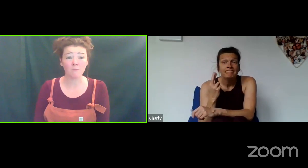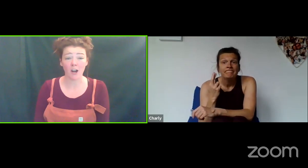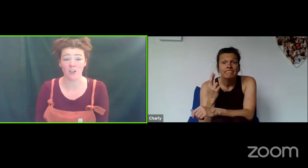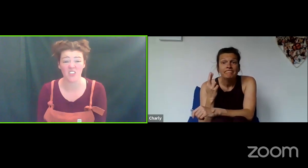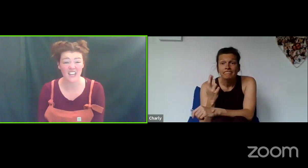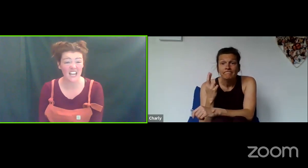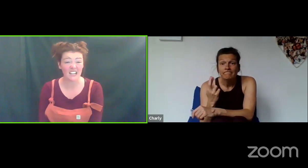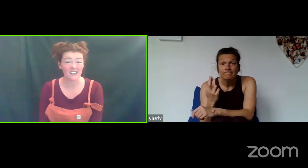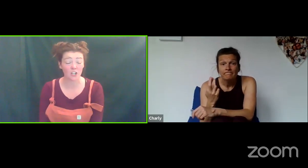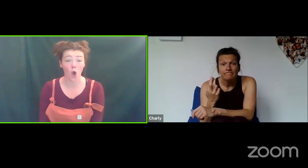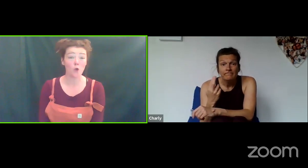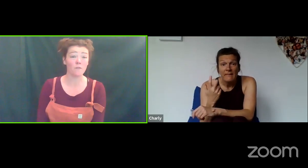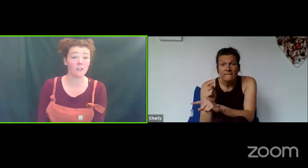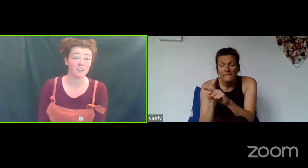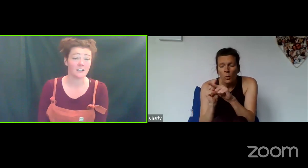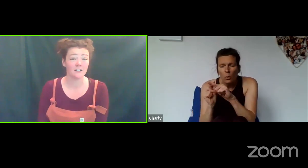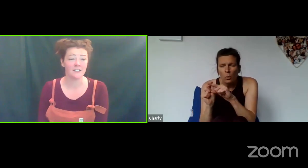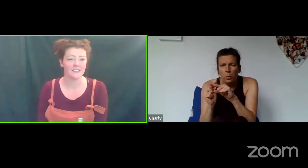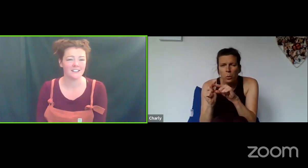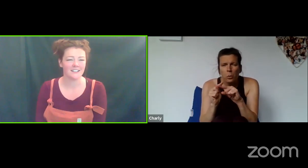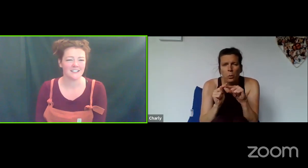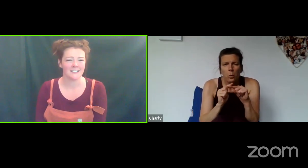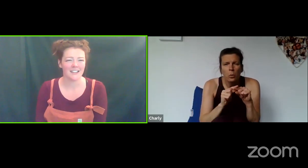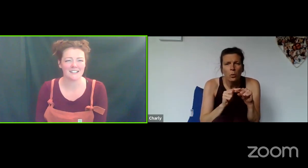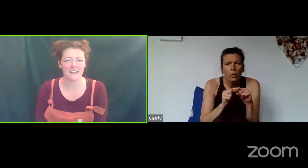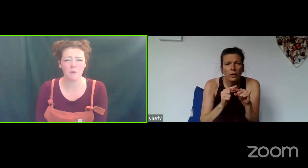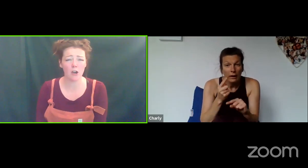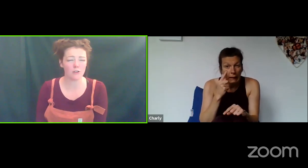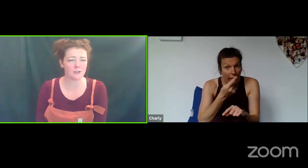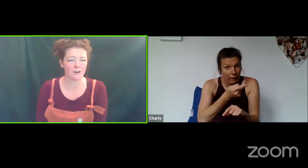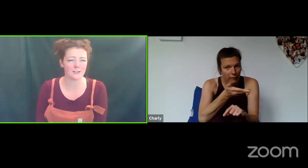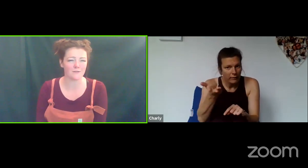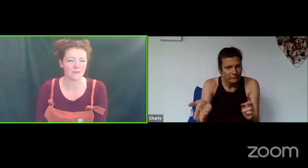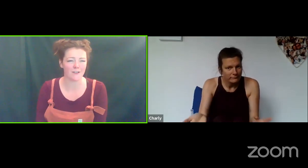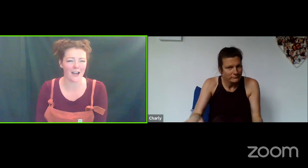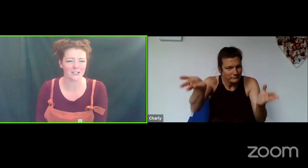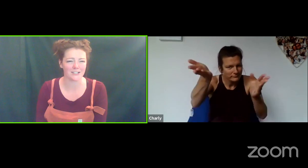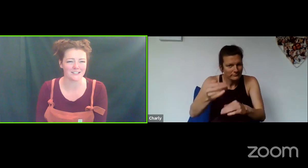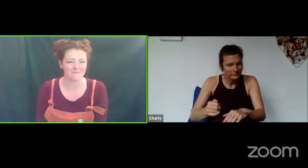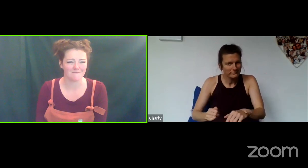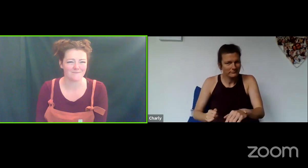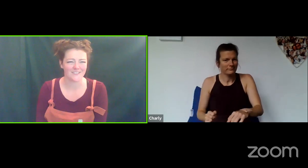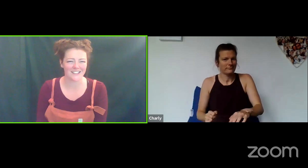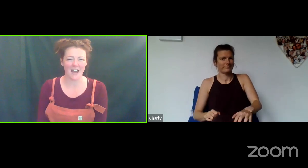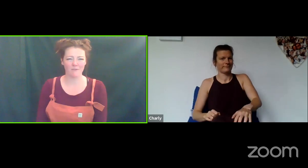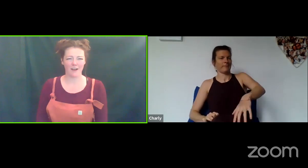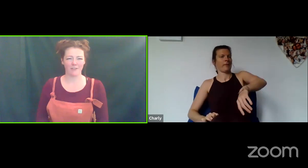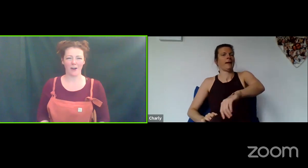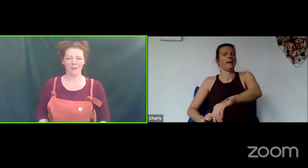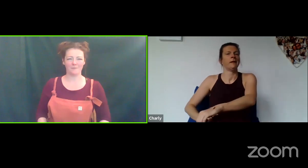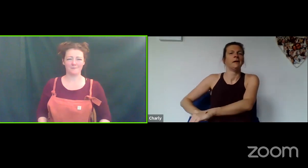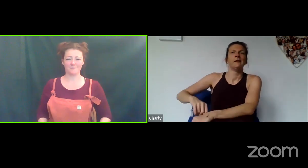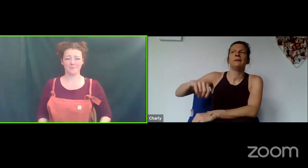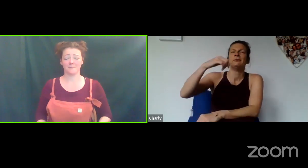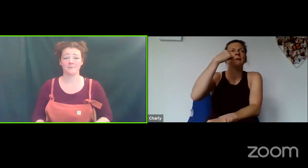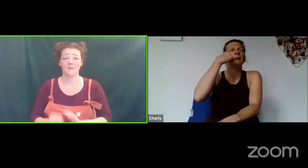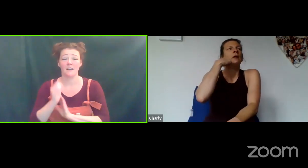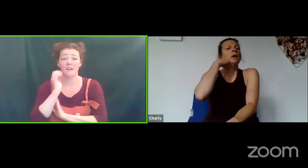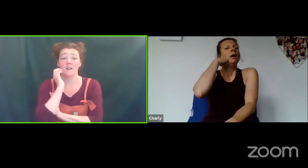Are you thinking? Are you hopeful? That's it! There'll be lots and lots of different reactions. That's it, everyone, have a go!